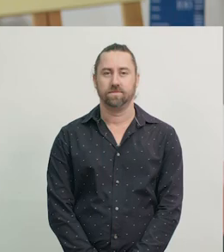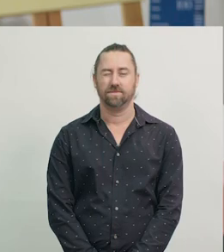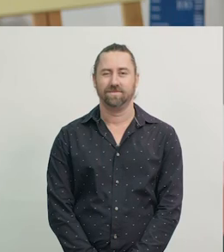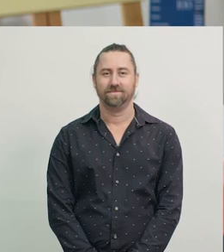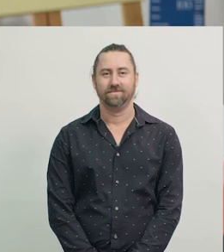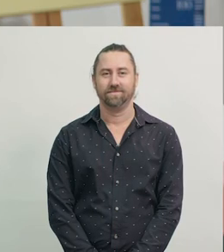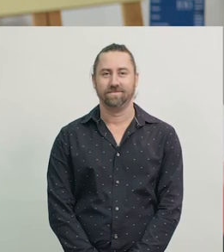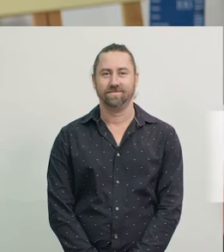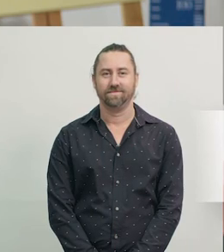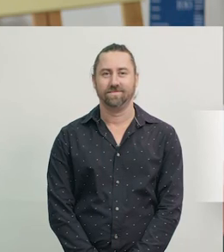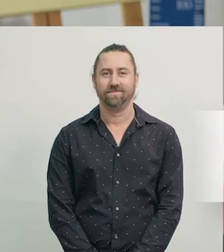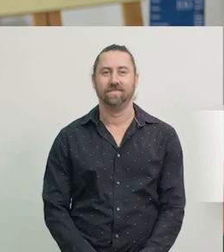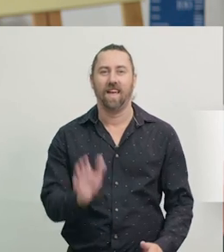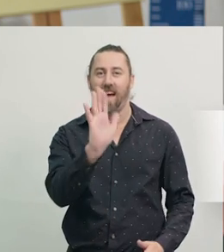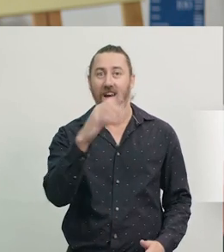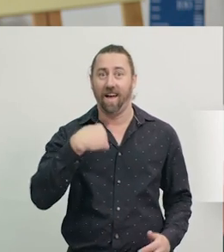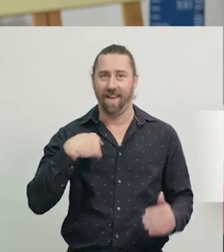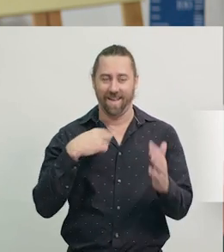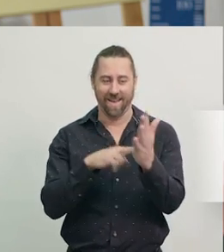Hello, everyone. My name is Nigel.